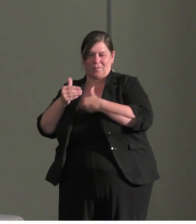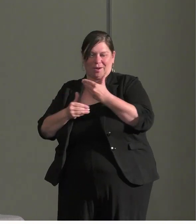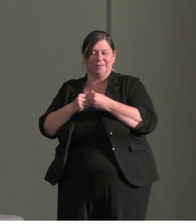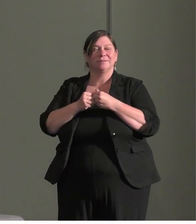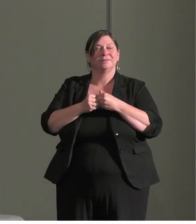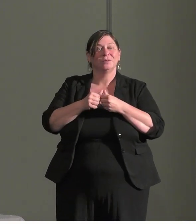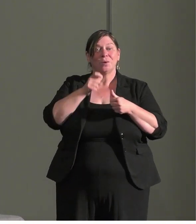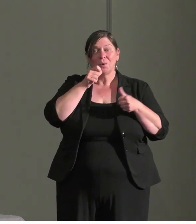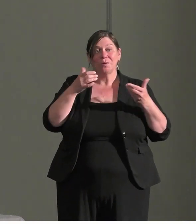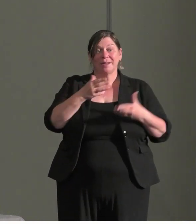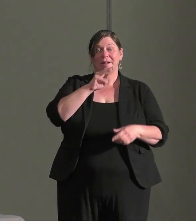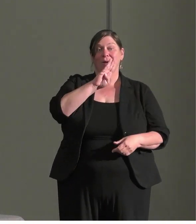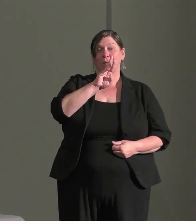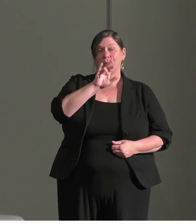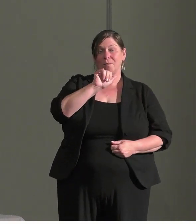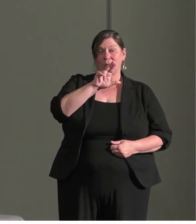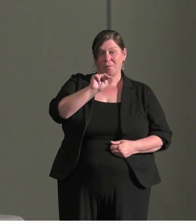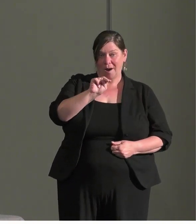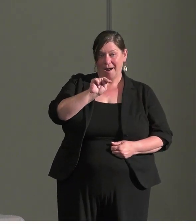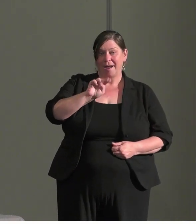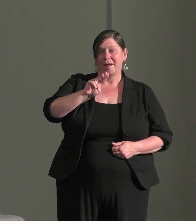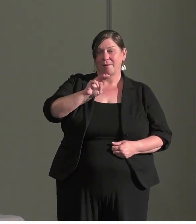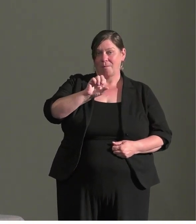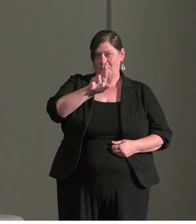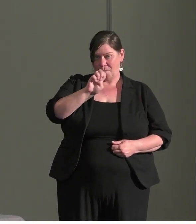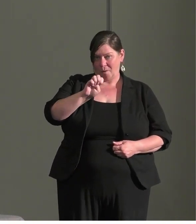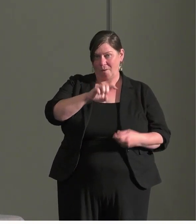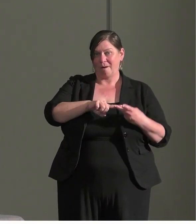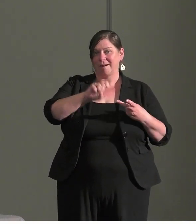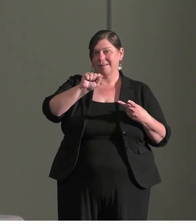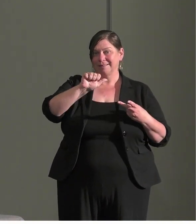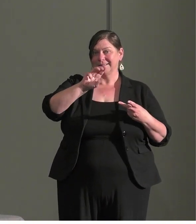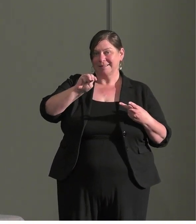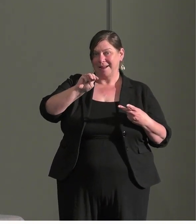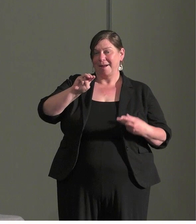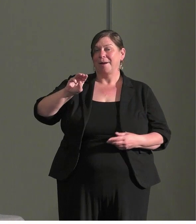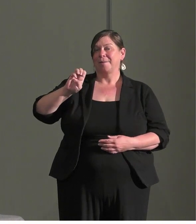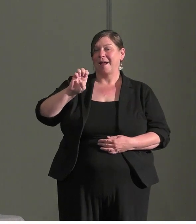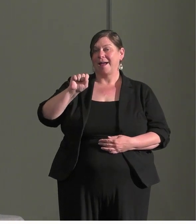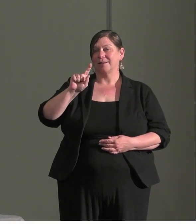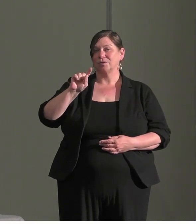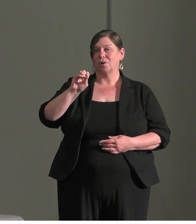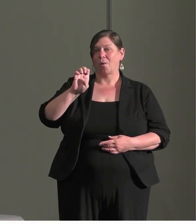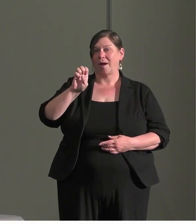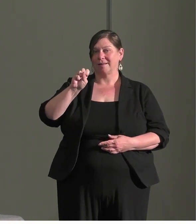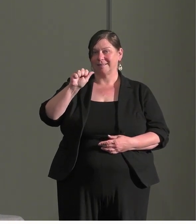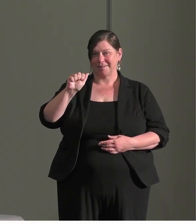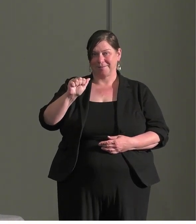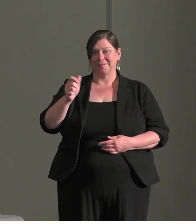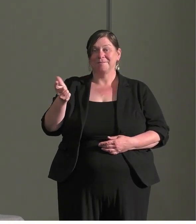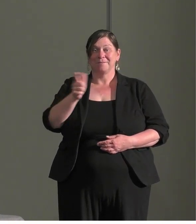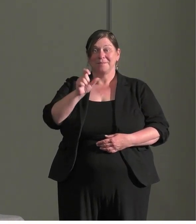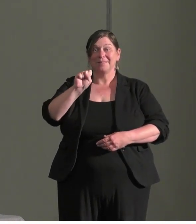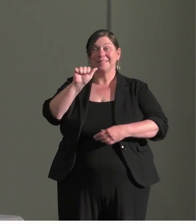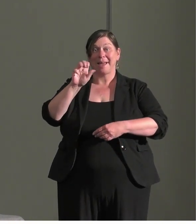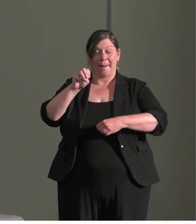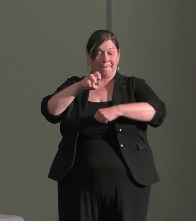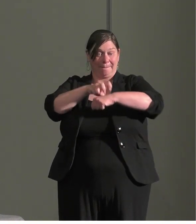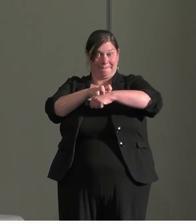and Brian Moore I will turn it over to Sam. >> SAMANTHA: Thank you for joining today.